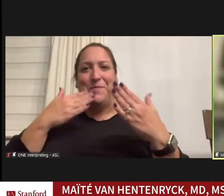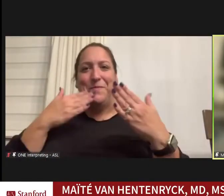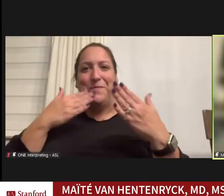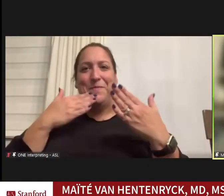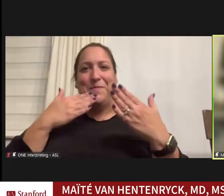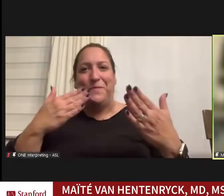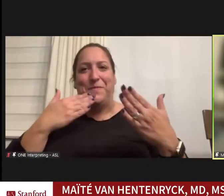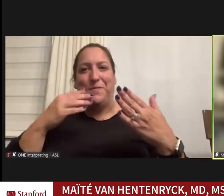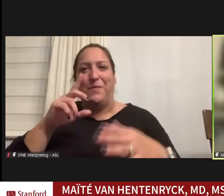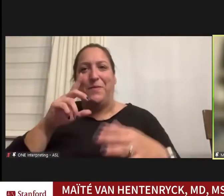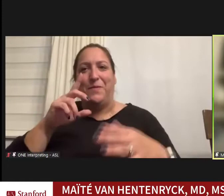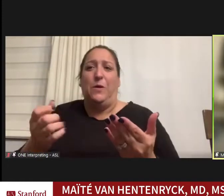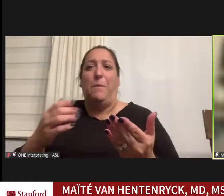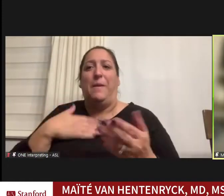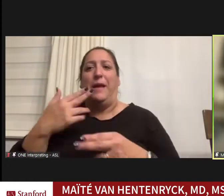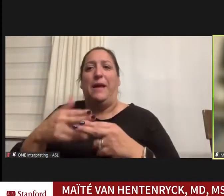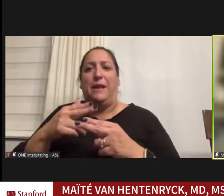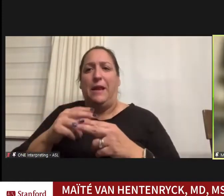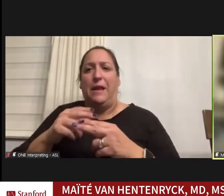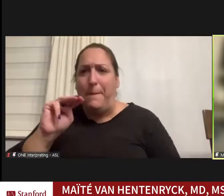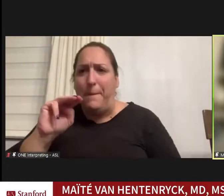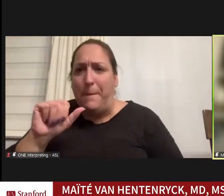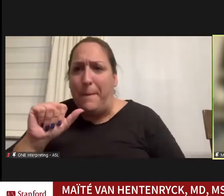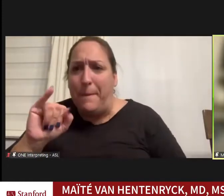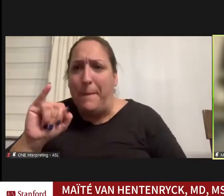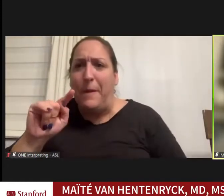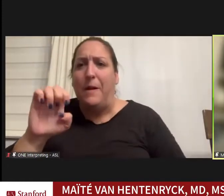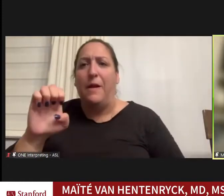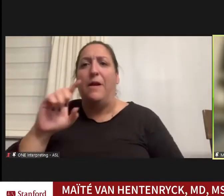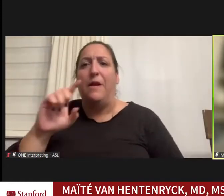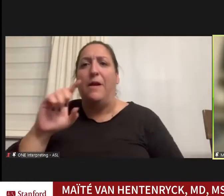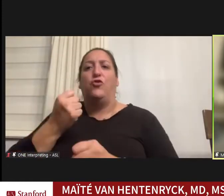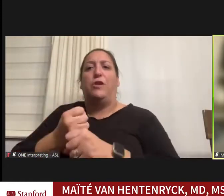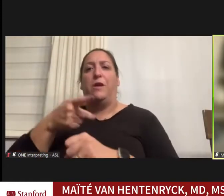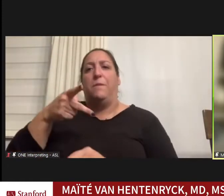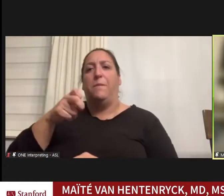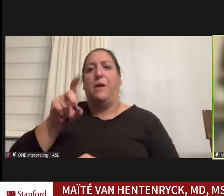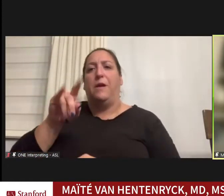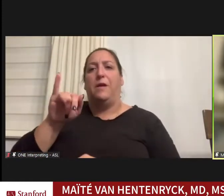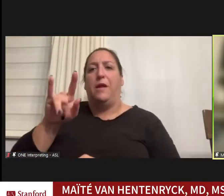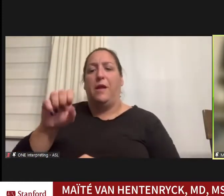So I am a first-year pediatrics resident here at Stanford. I went to medical school here,